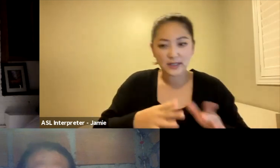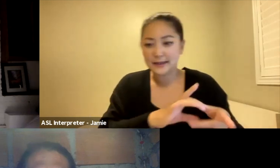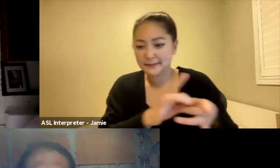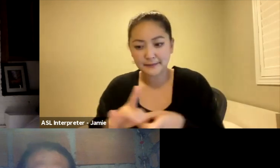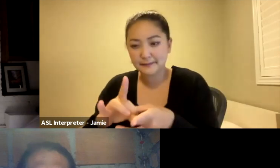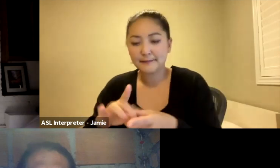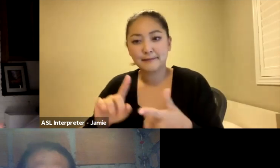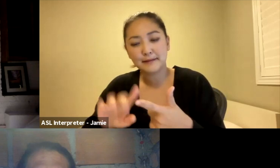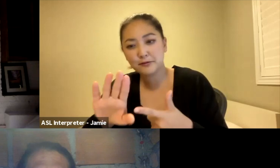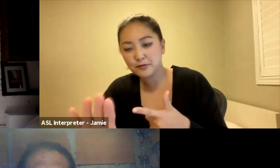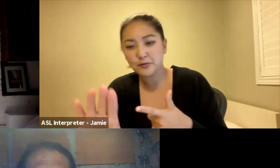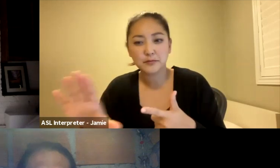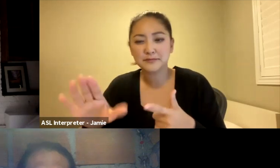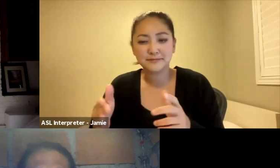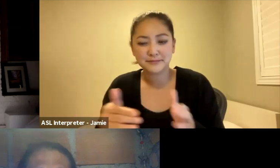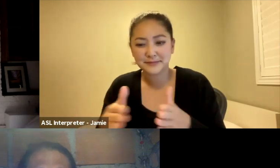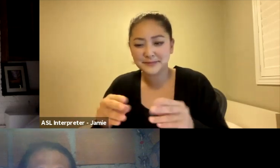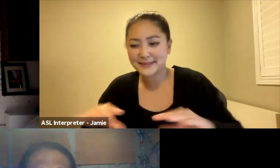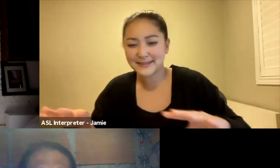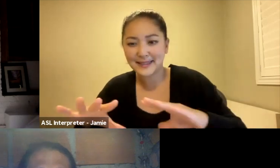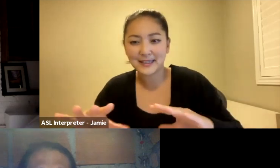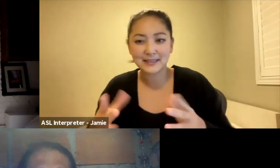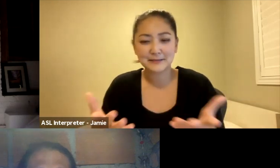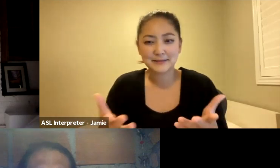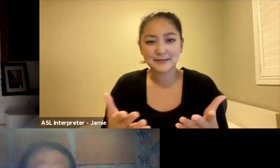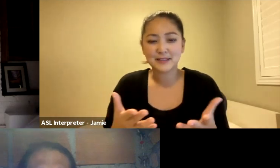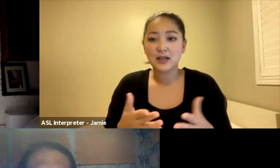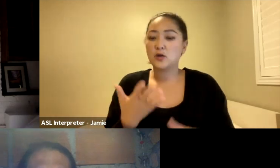talk a little bit about this connection to land, because one of my favourite lines in the film is